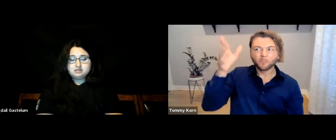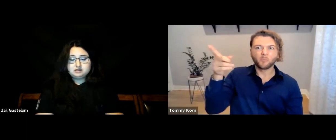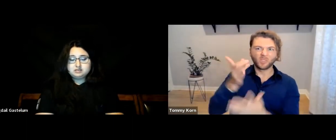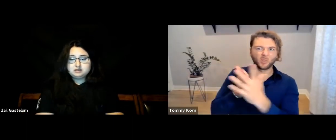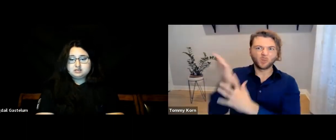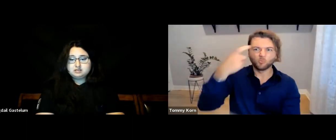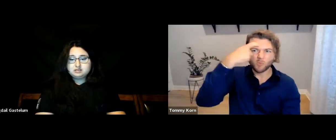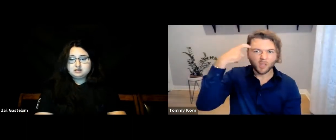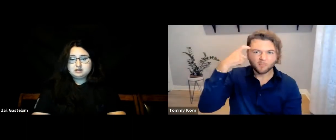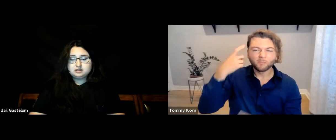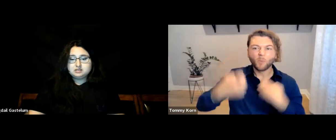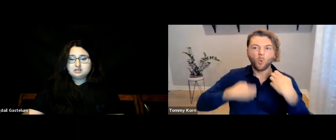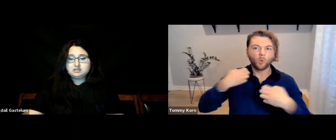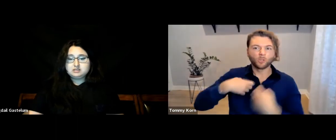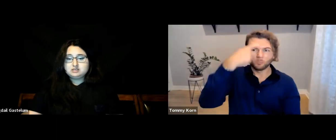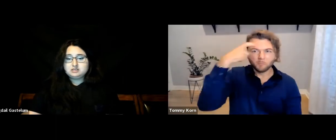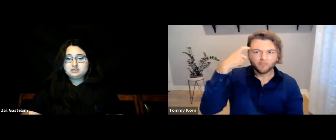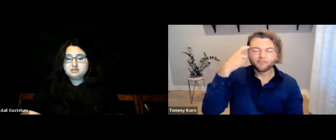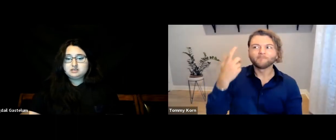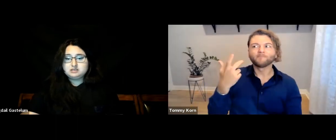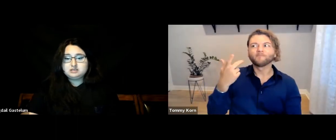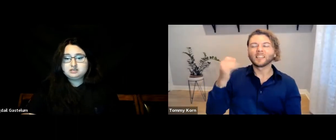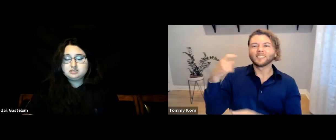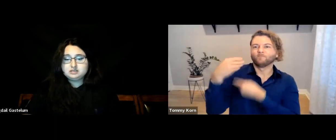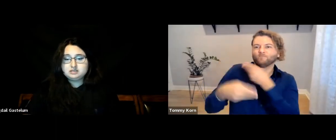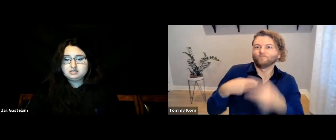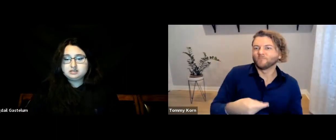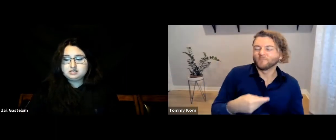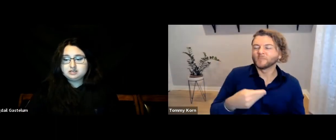and their own traumas and emotional traumas that kind of get passed down.